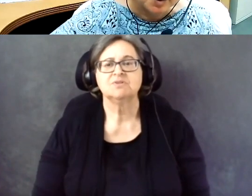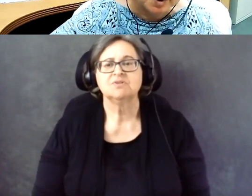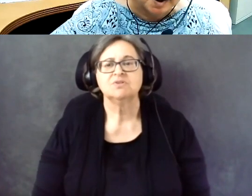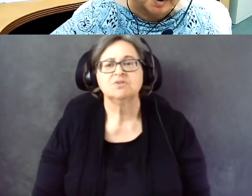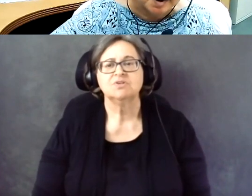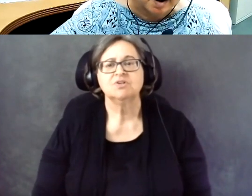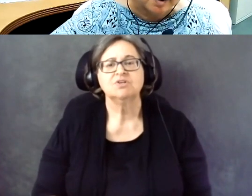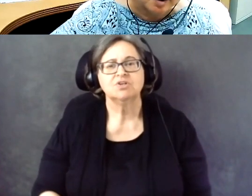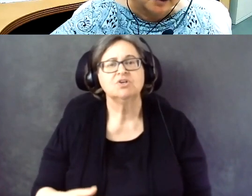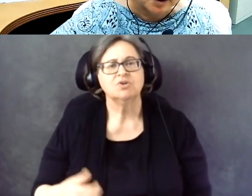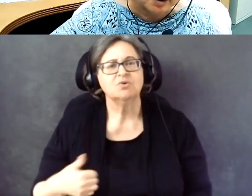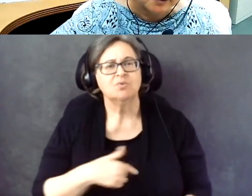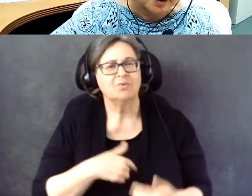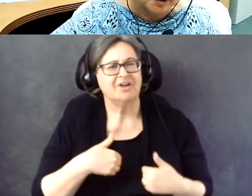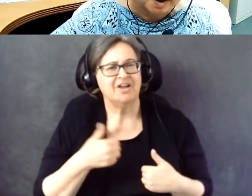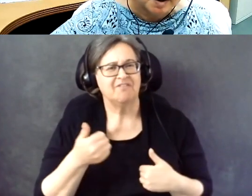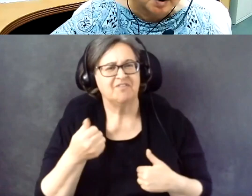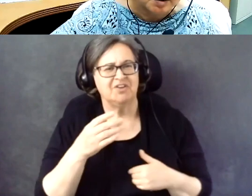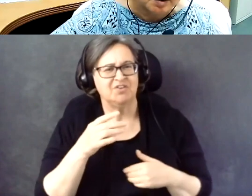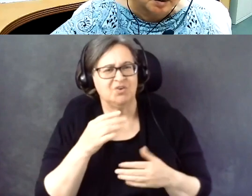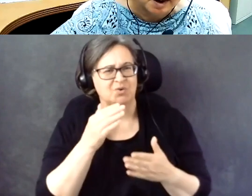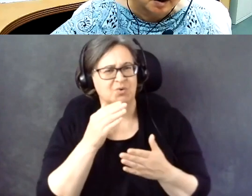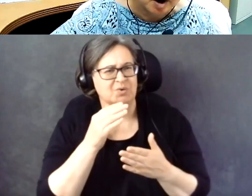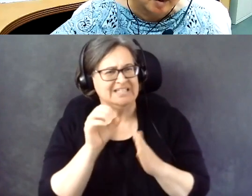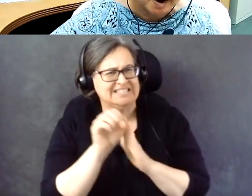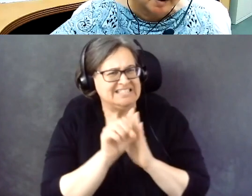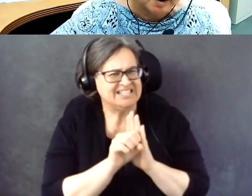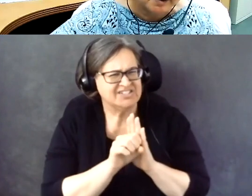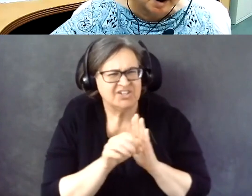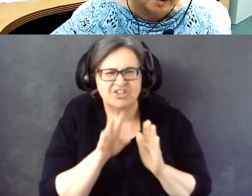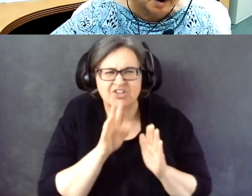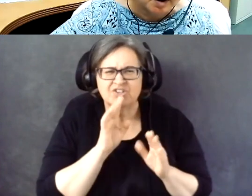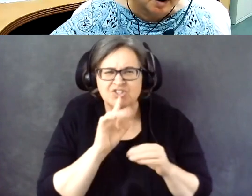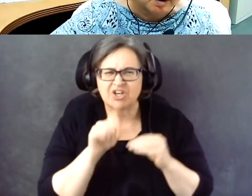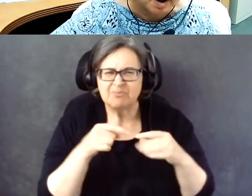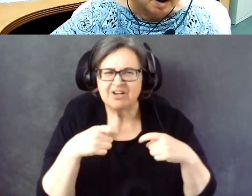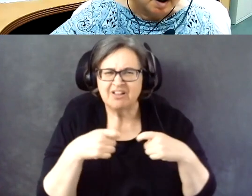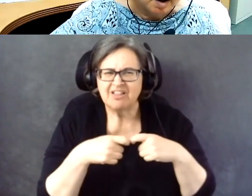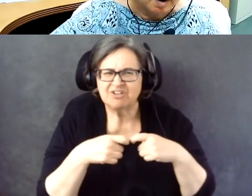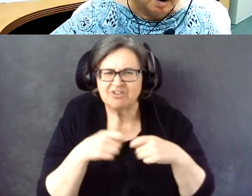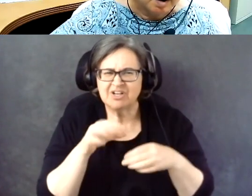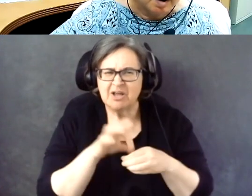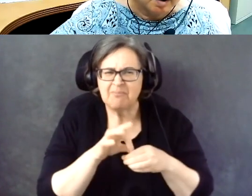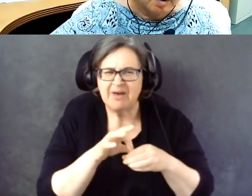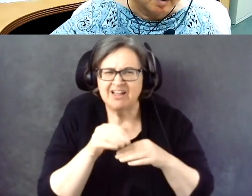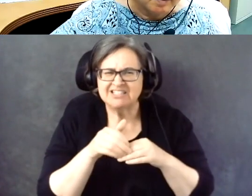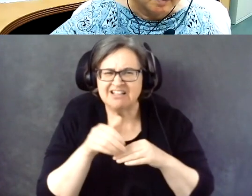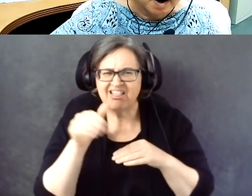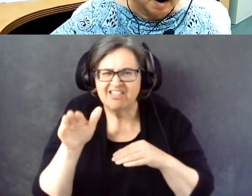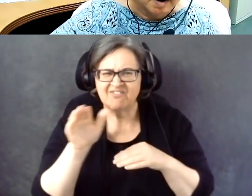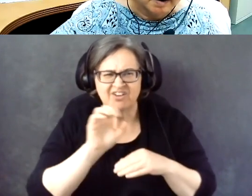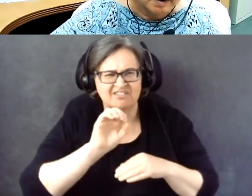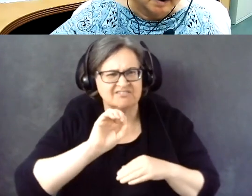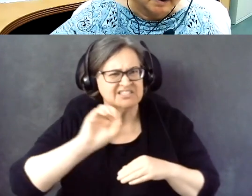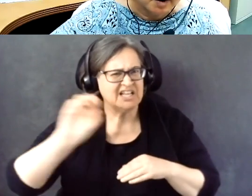I don't know if you are referring to electronic ballot delivery and return?